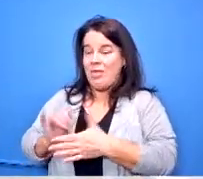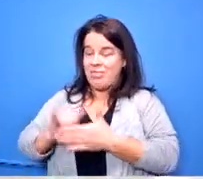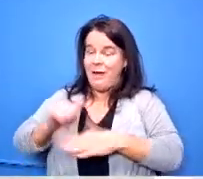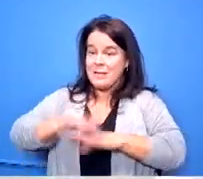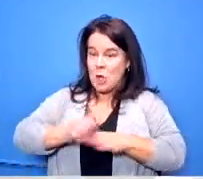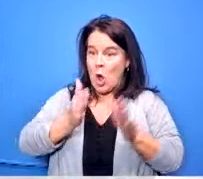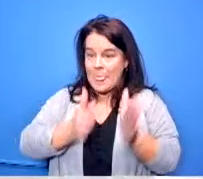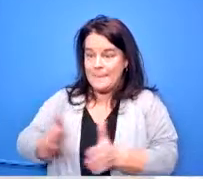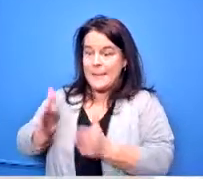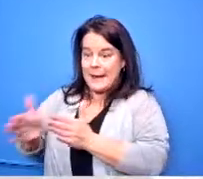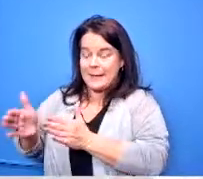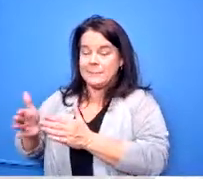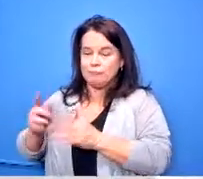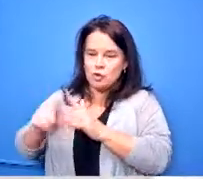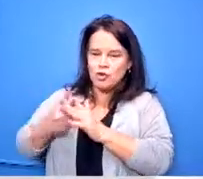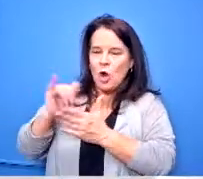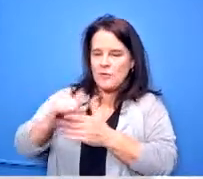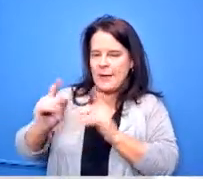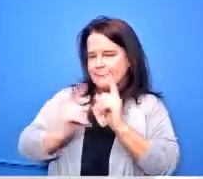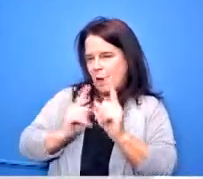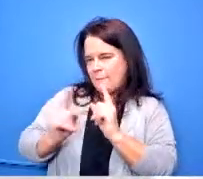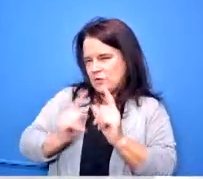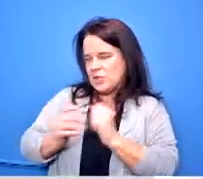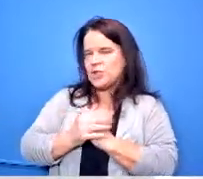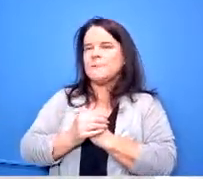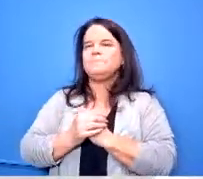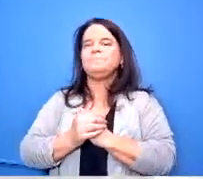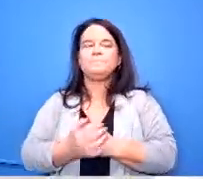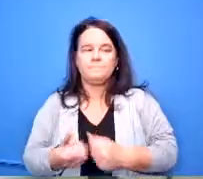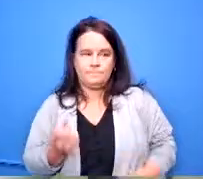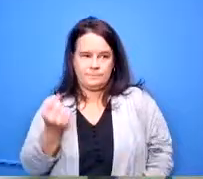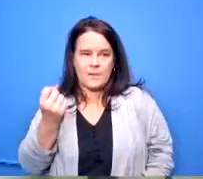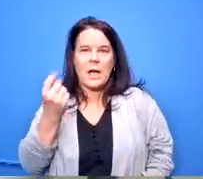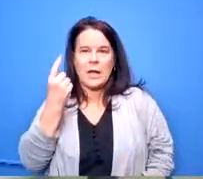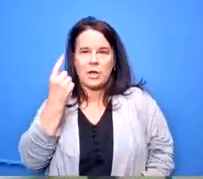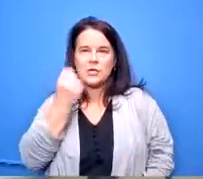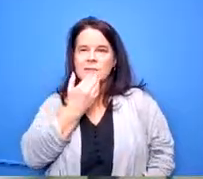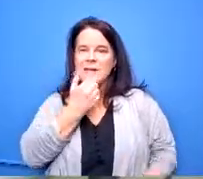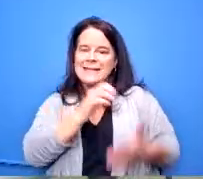okay and i understand that because i understand taking things out i guess my concern with the